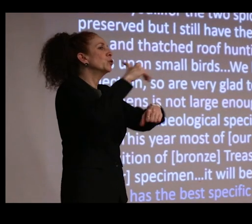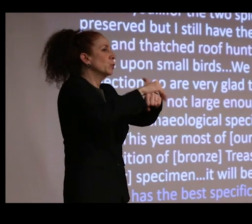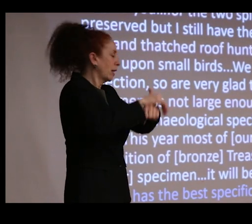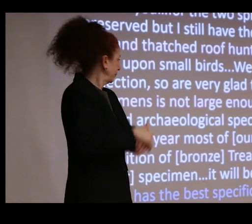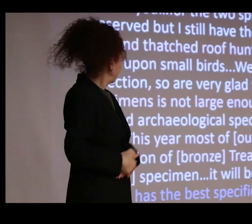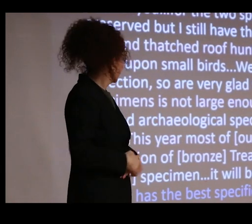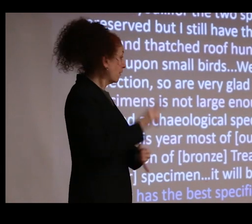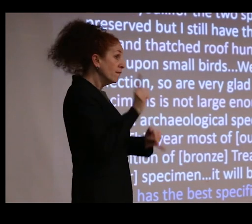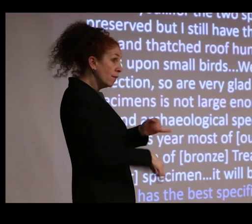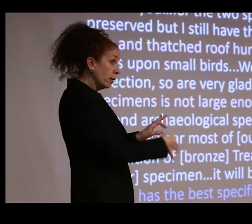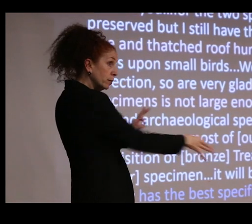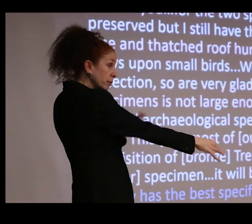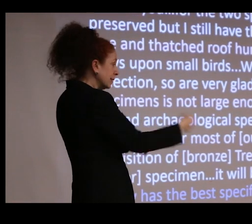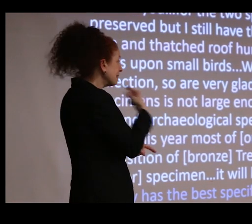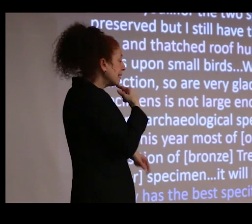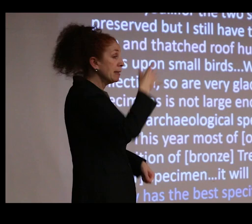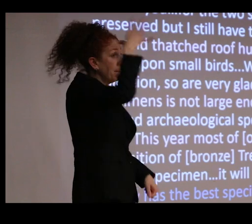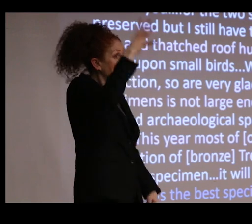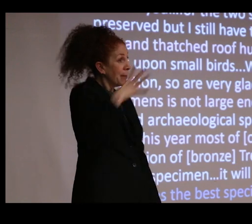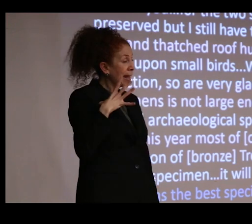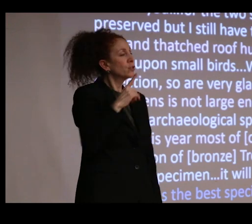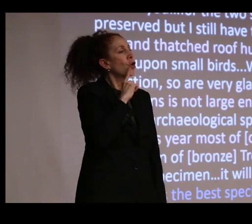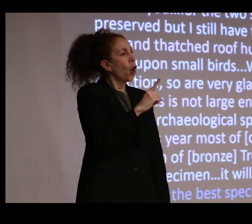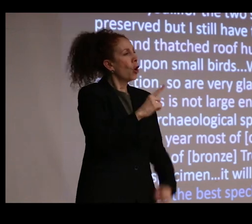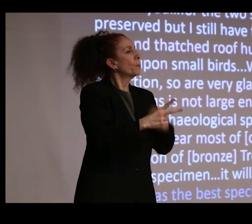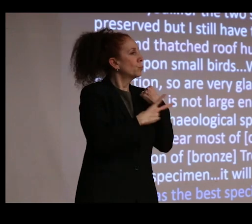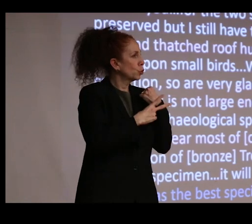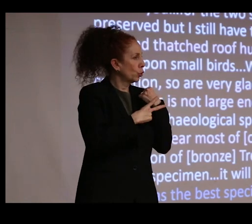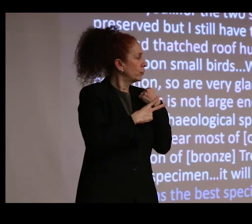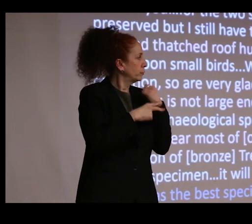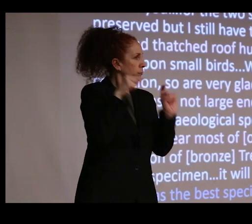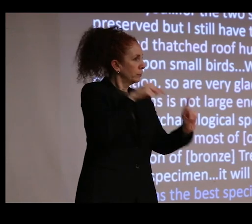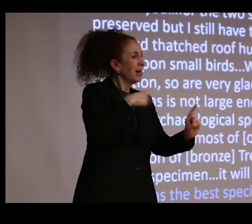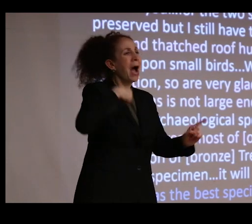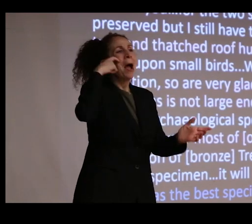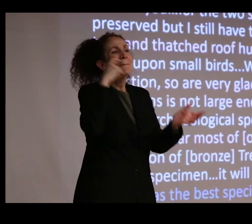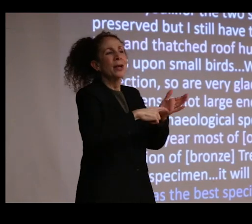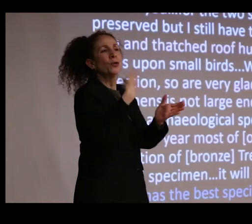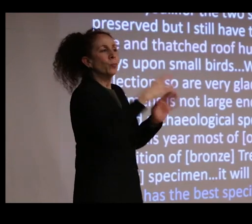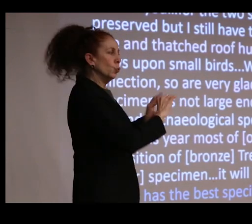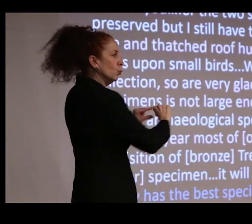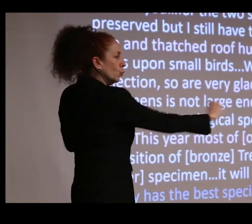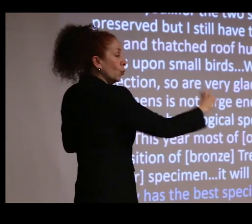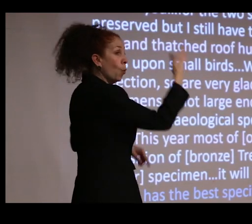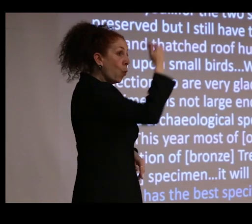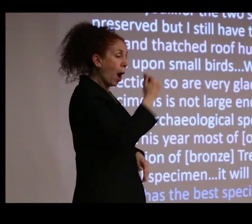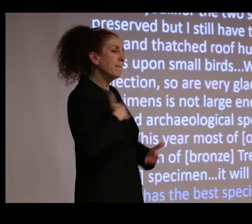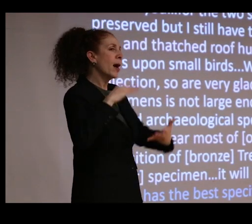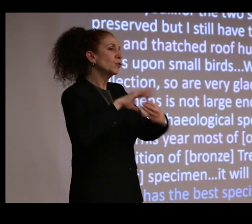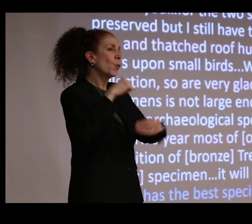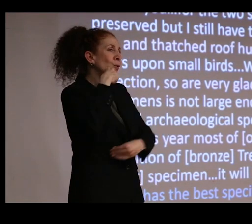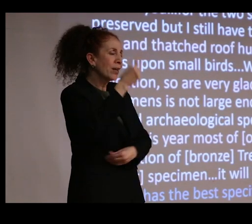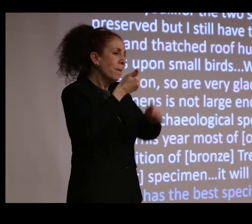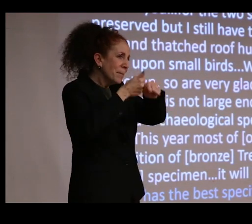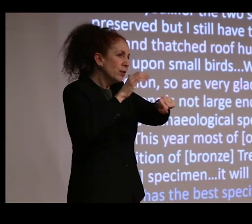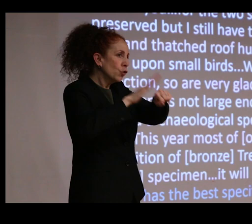And finally, he says that male specimens are preserved. And I point this out because the story I will tell you, based primarily on archival research